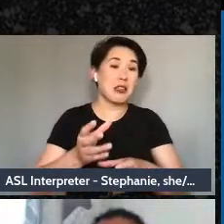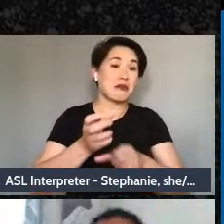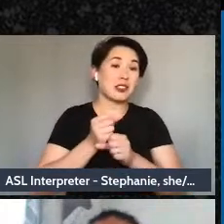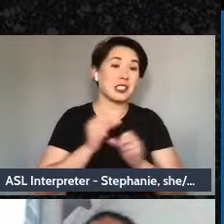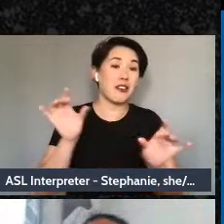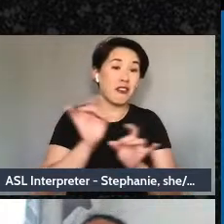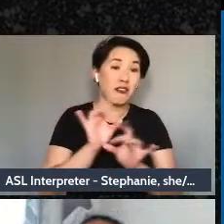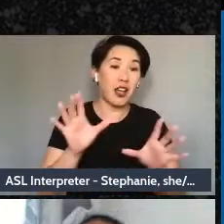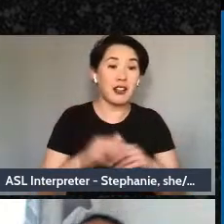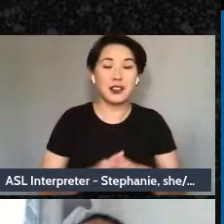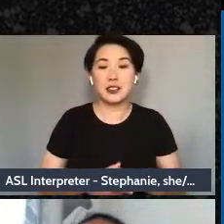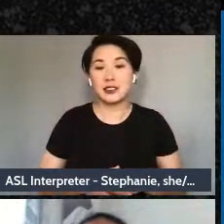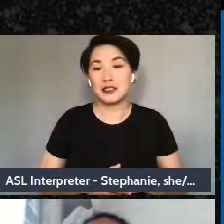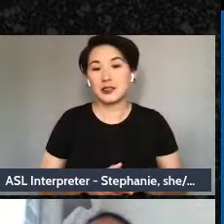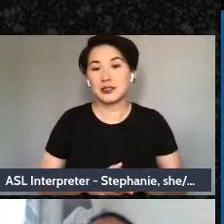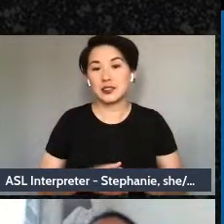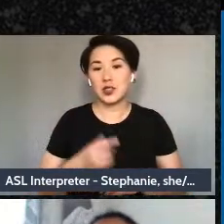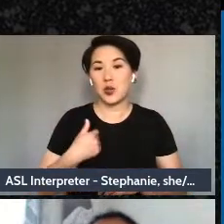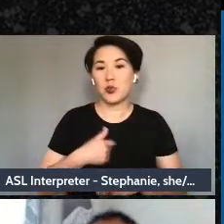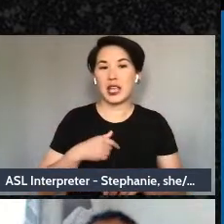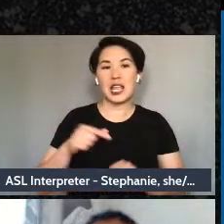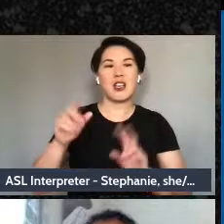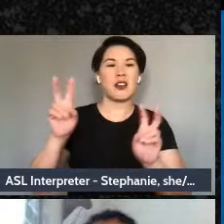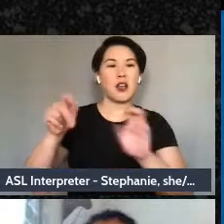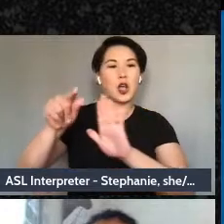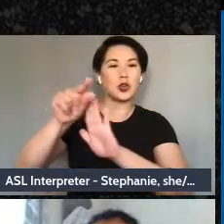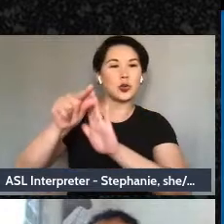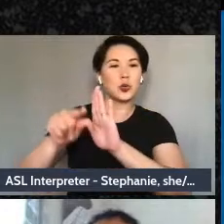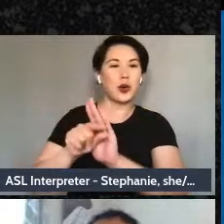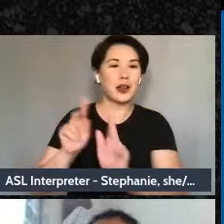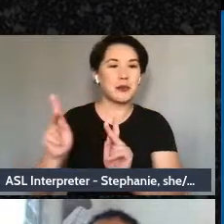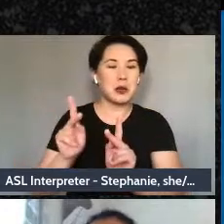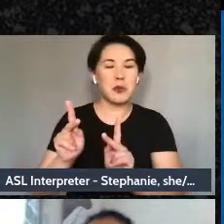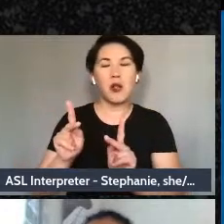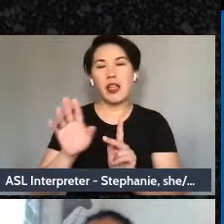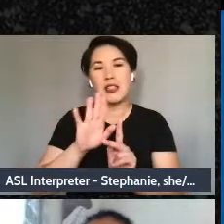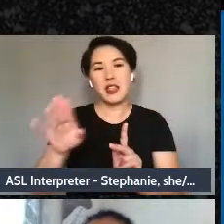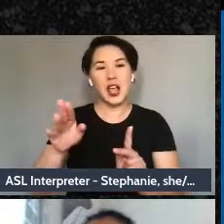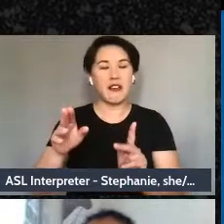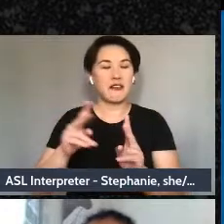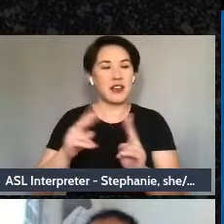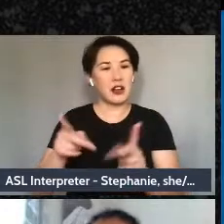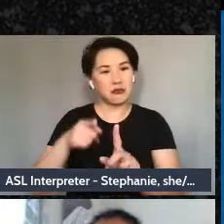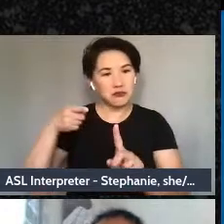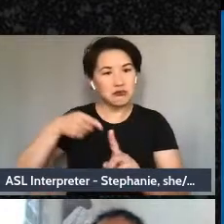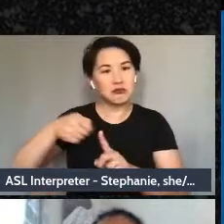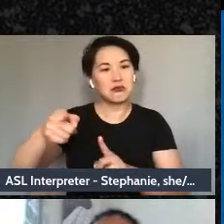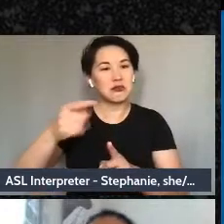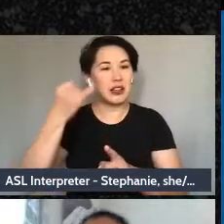Grading individuals and the idea of success, lying to appear saying the stigma